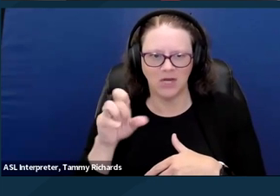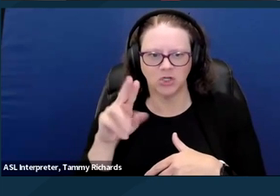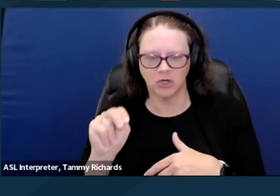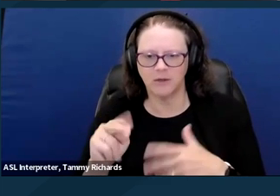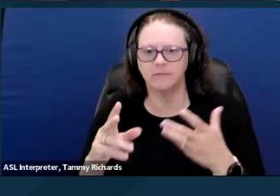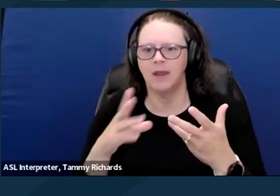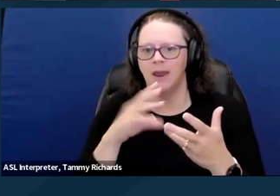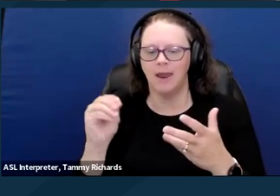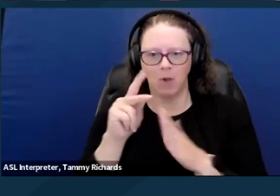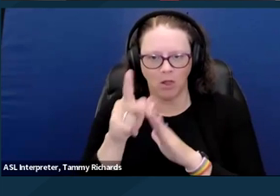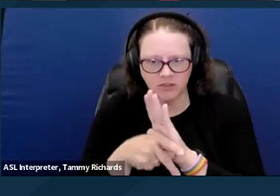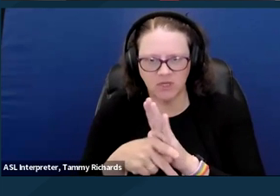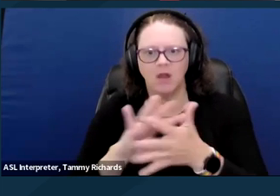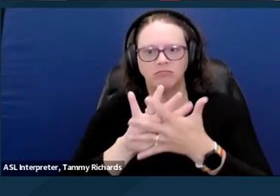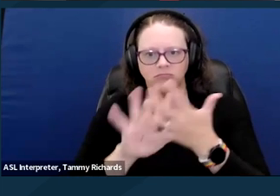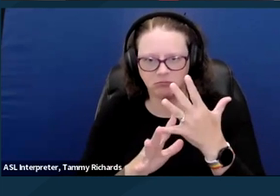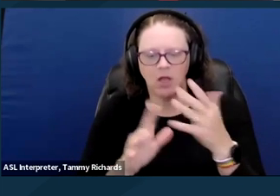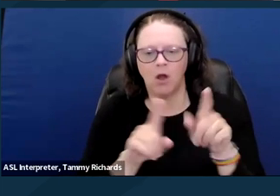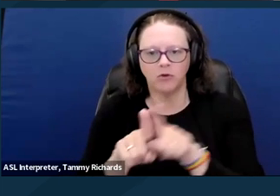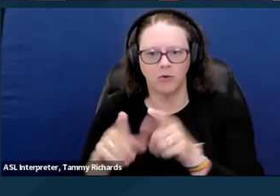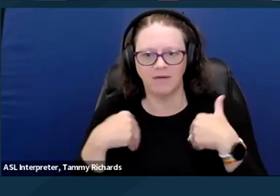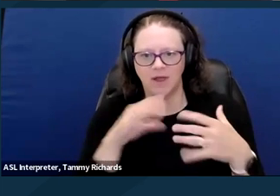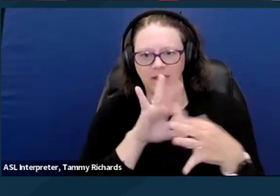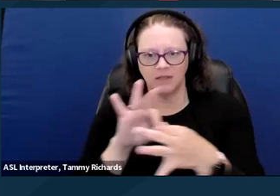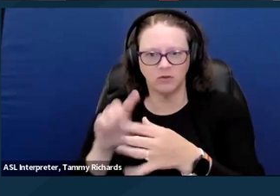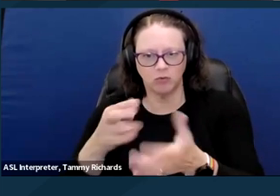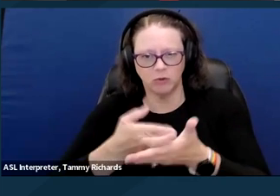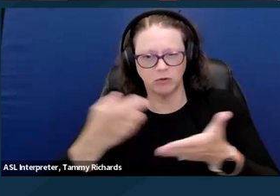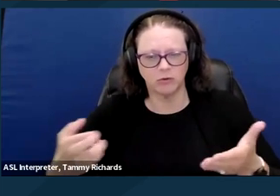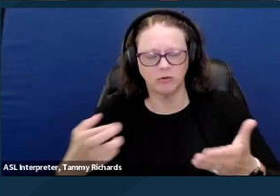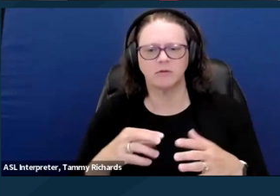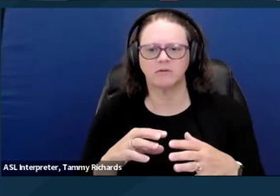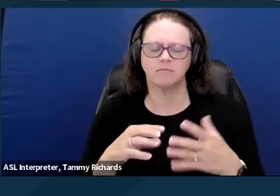This slide also has links to resources about talking with folks